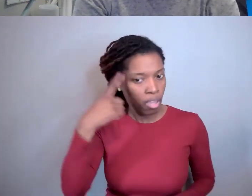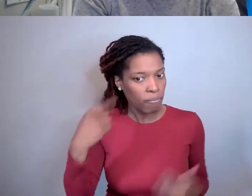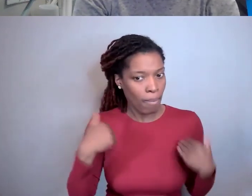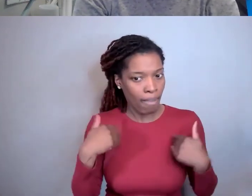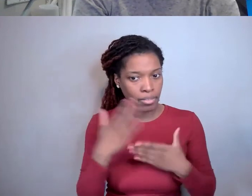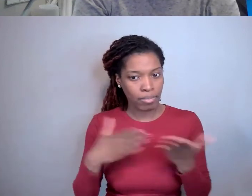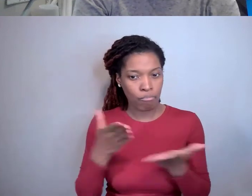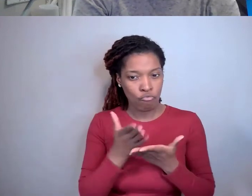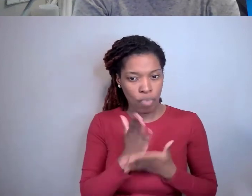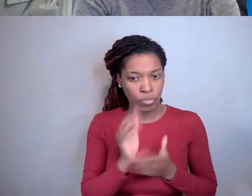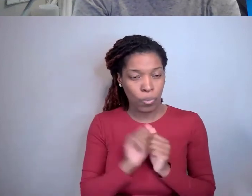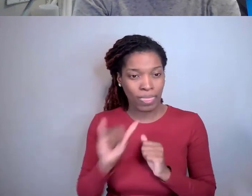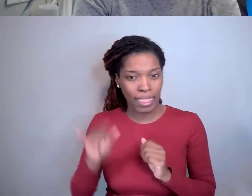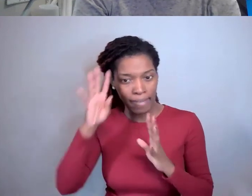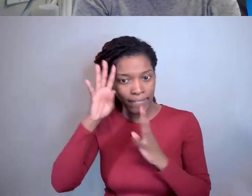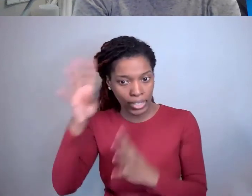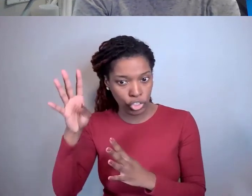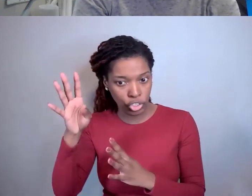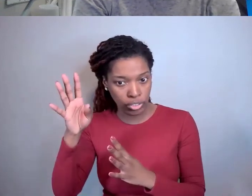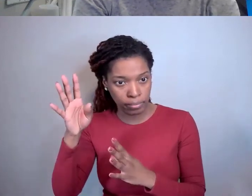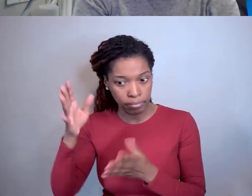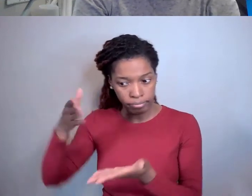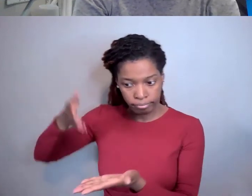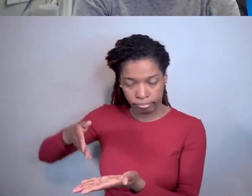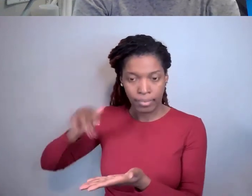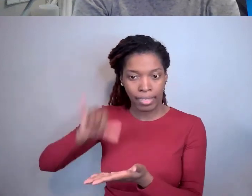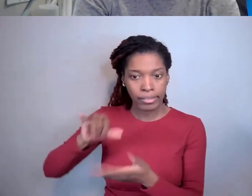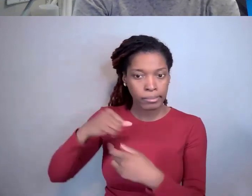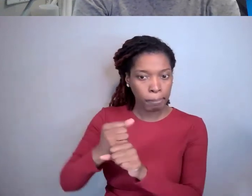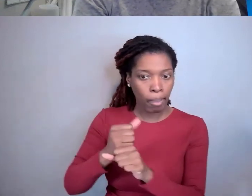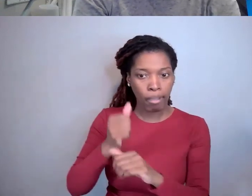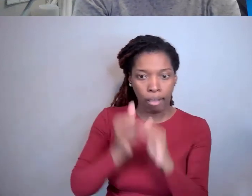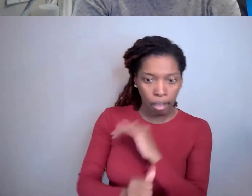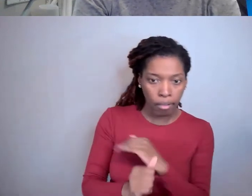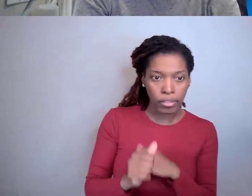and that the invention was made under certain grants and the grant numbers are listed.